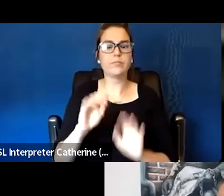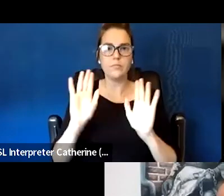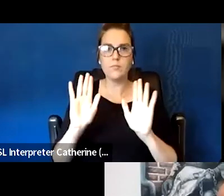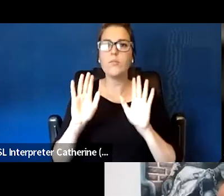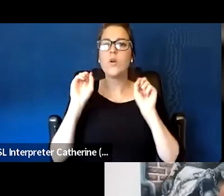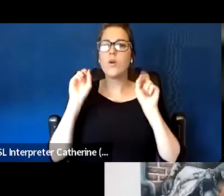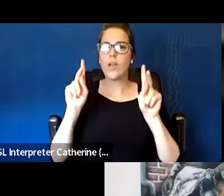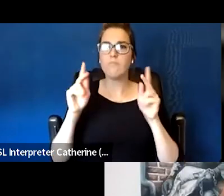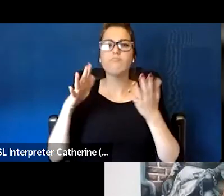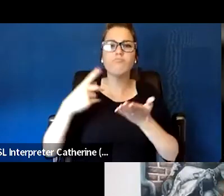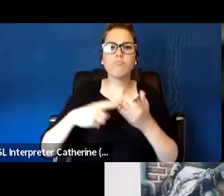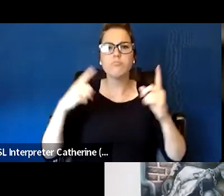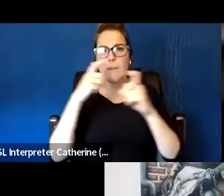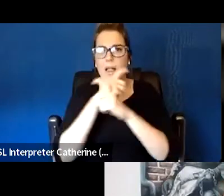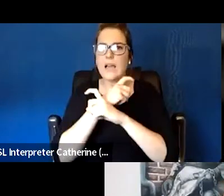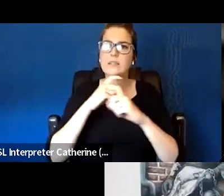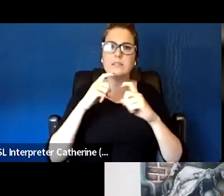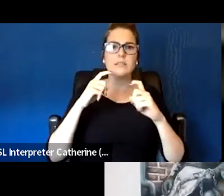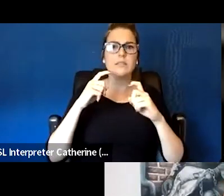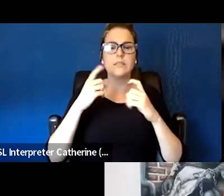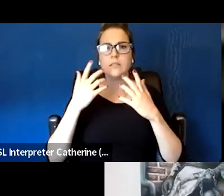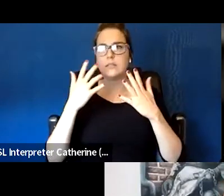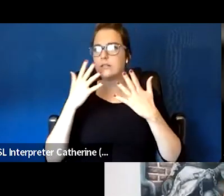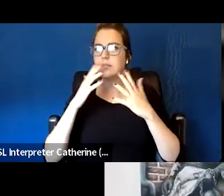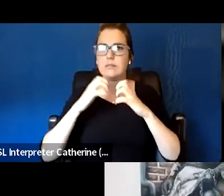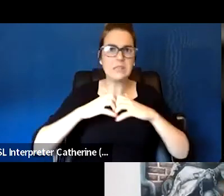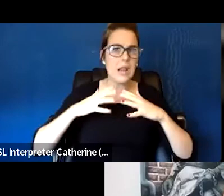when it comes to approaching clients with SMI, SUD